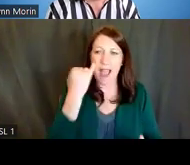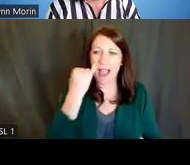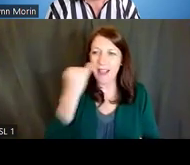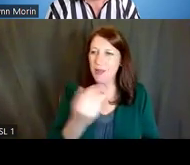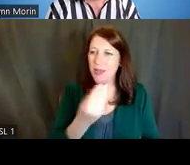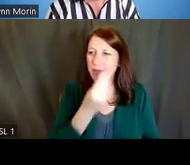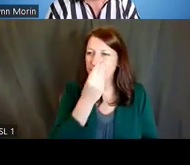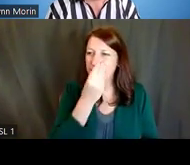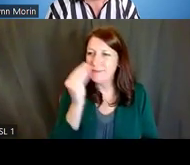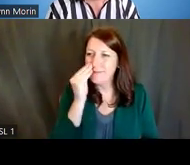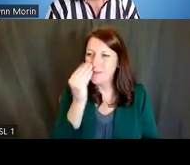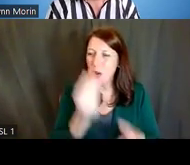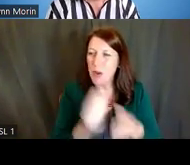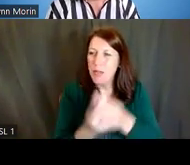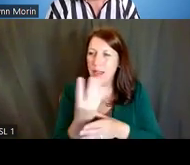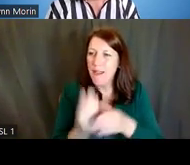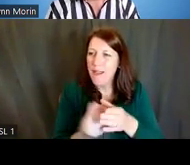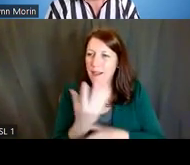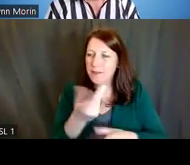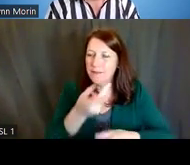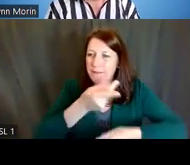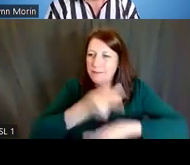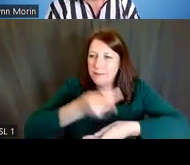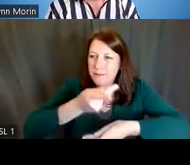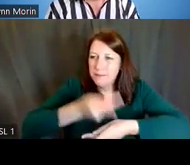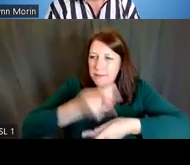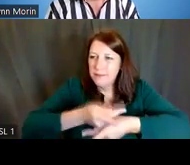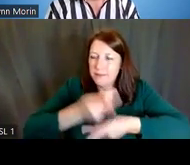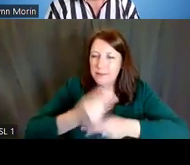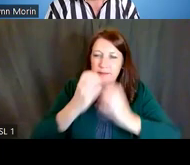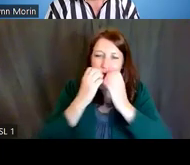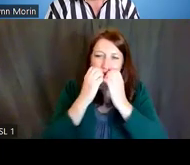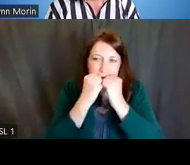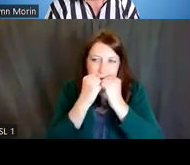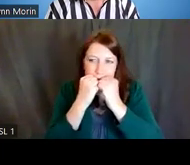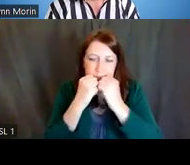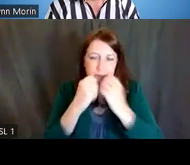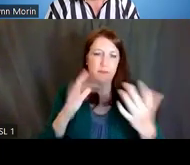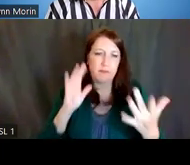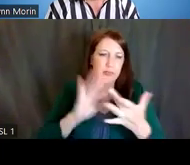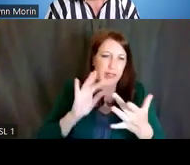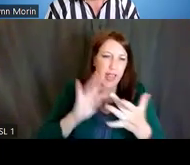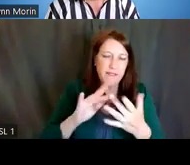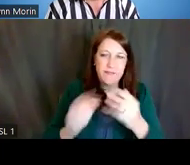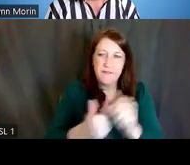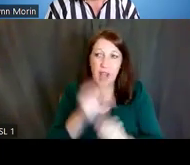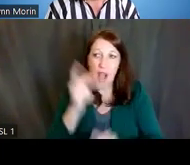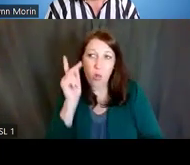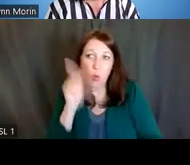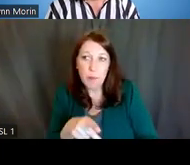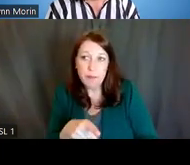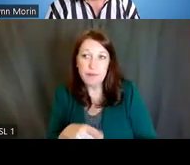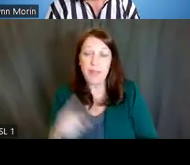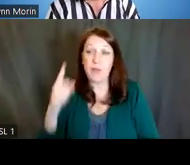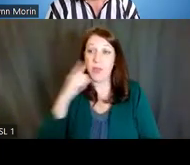So you need to make sure that you're connecting, you're following up, and if you hear something significant about the other person that's happening,